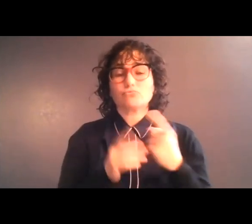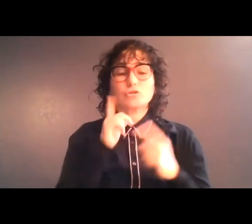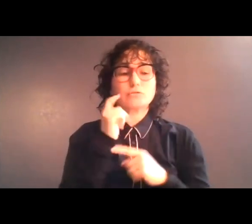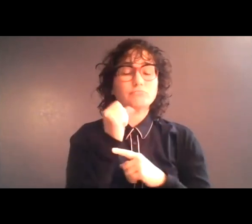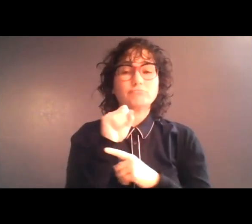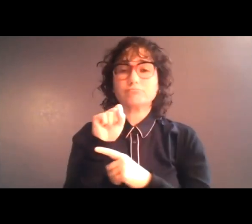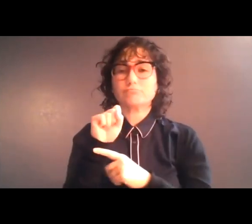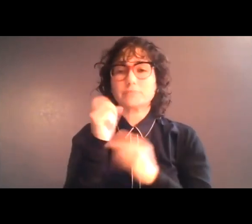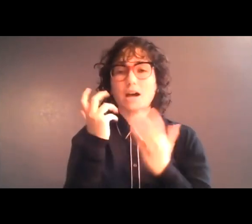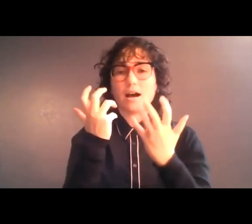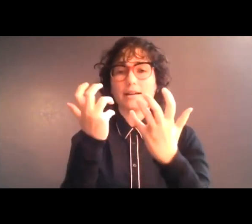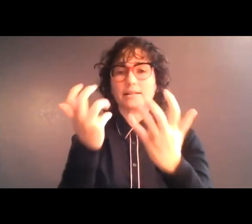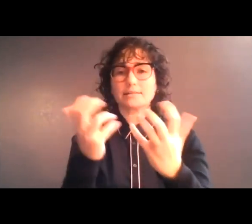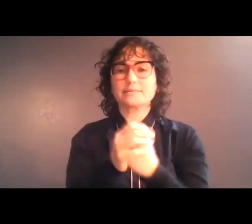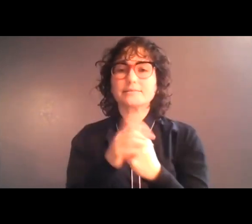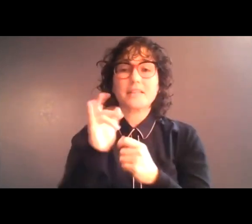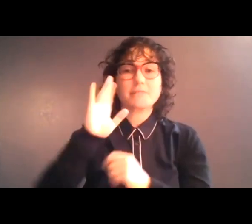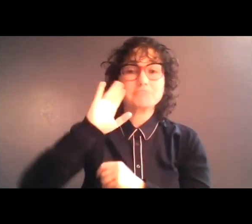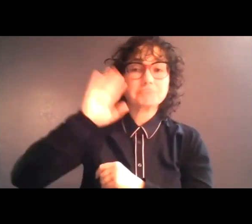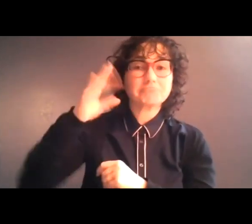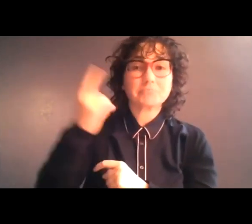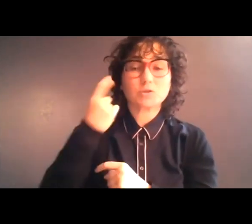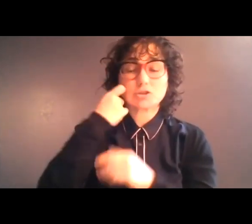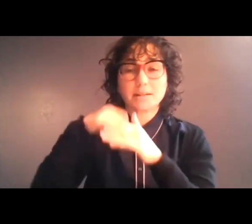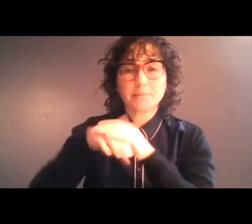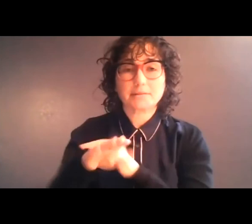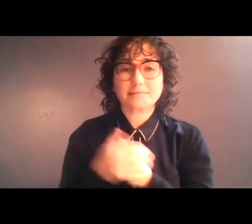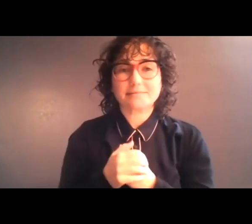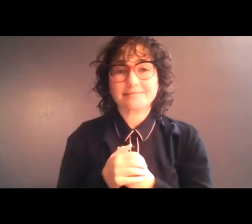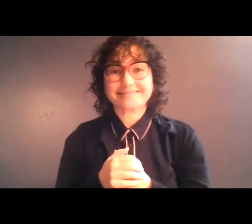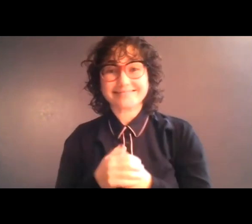as if greeting a guest who has just come in. >> MEREDITH: So how do you like my new apartment?